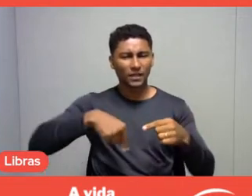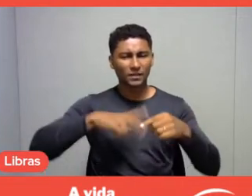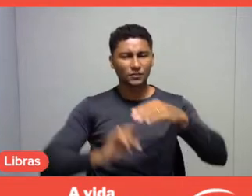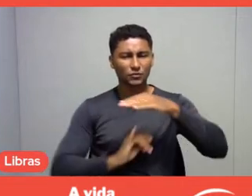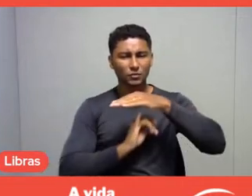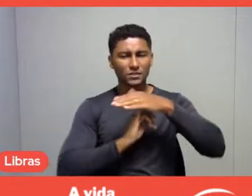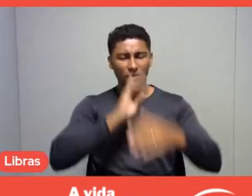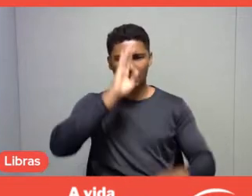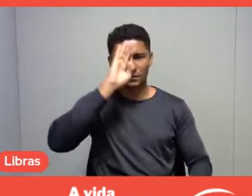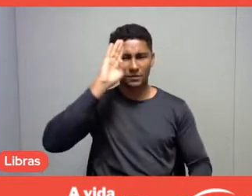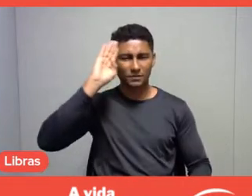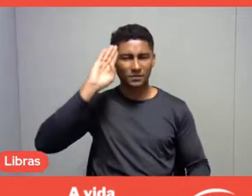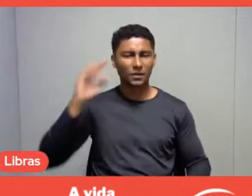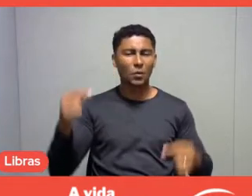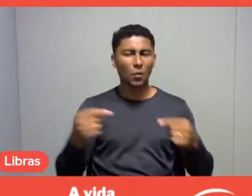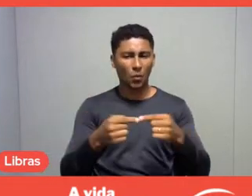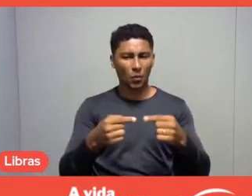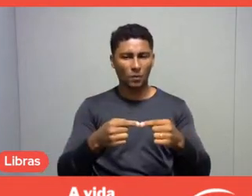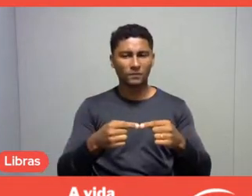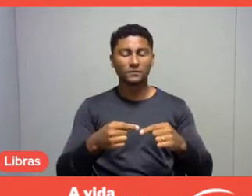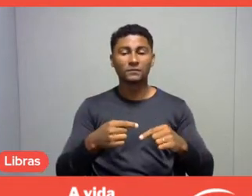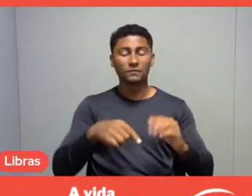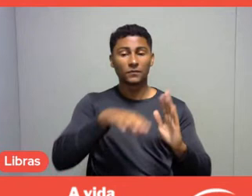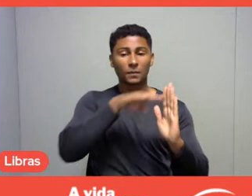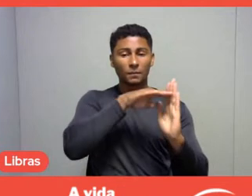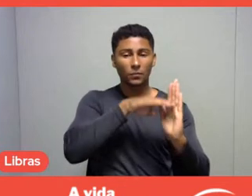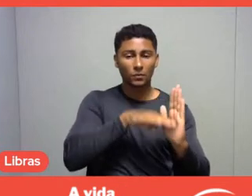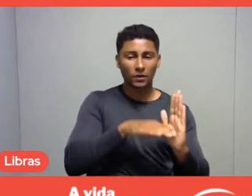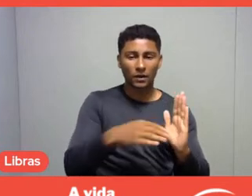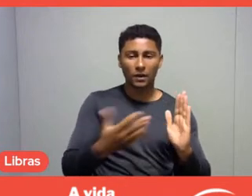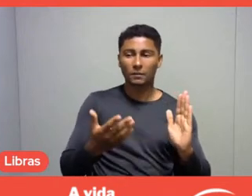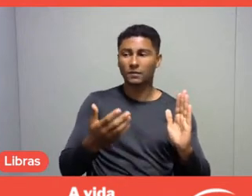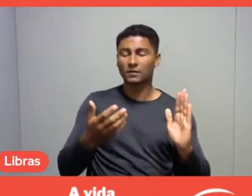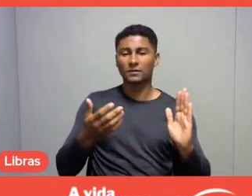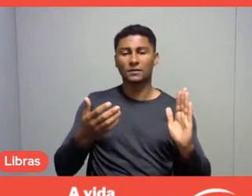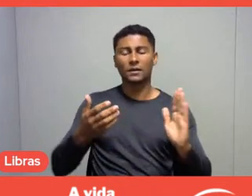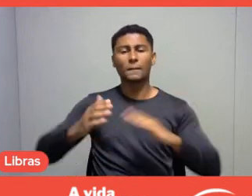regarding the program, the field, professionals